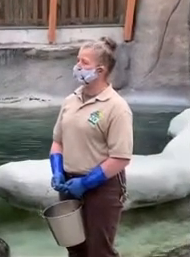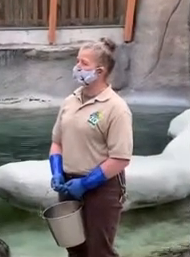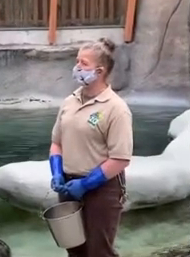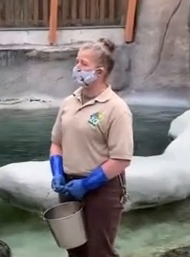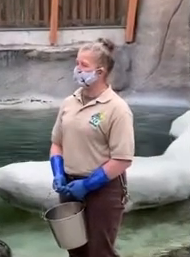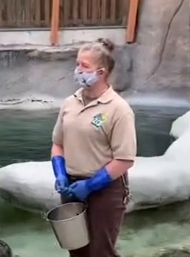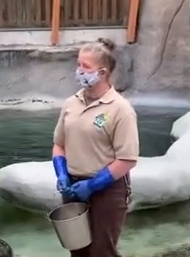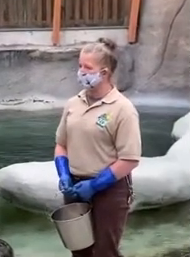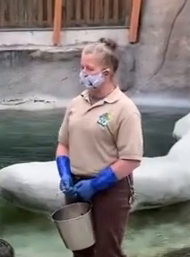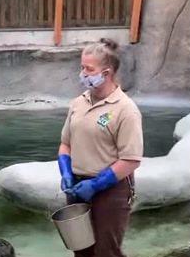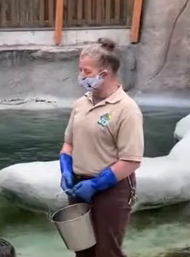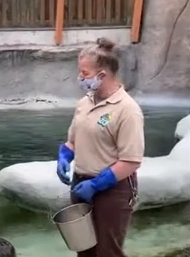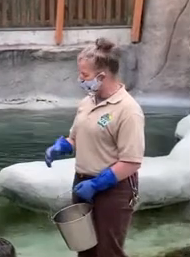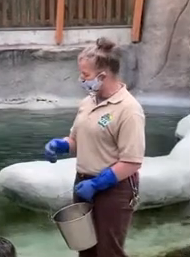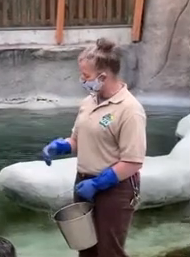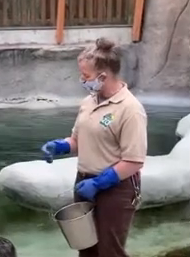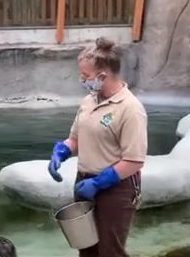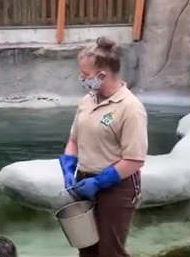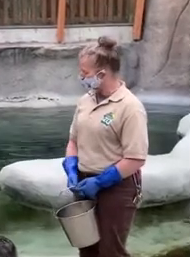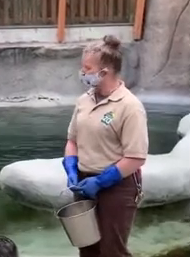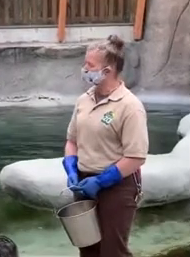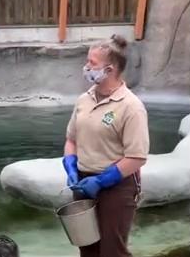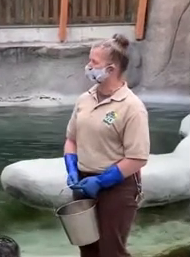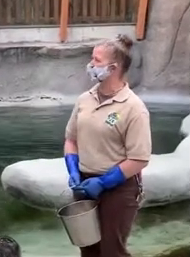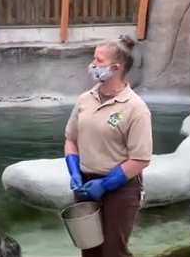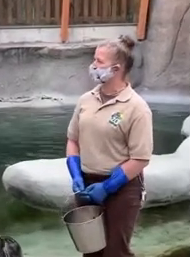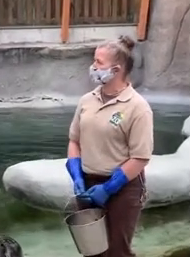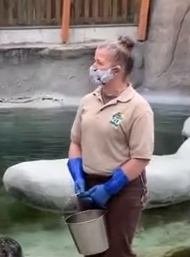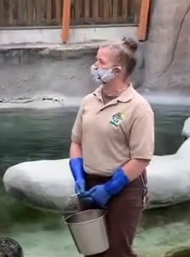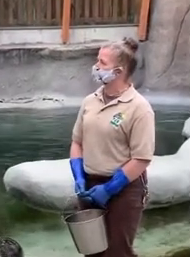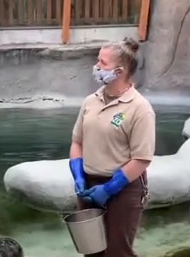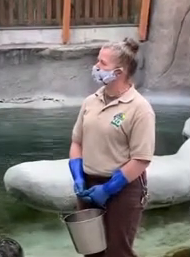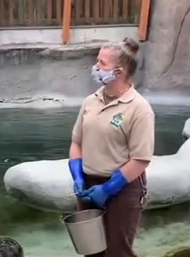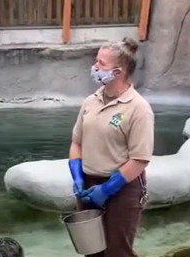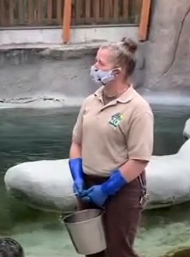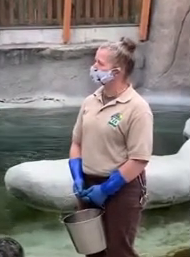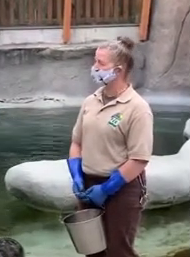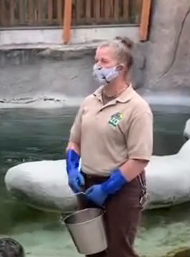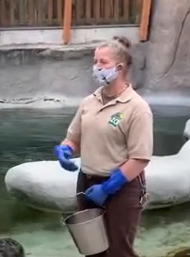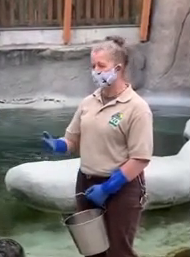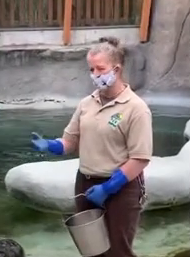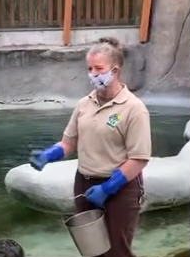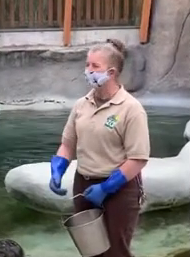and then in there to keep it up a little bit exciting, is our coyotes. Oh wow. - Or coyote,